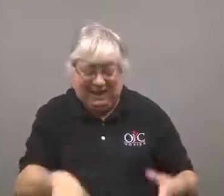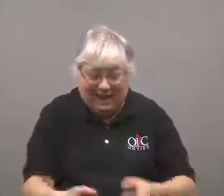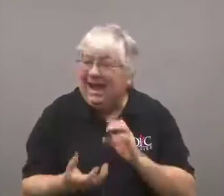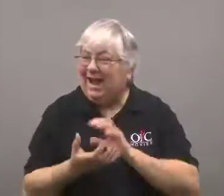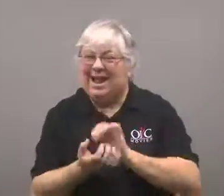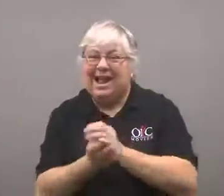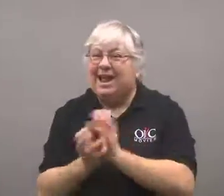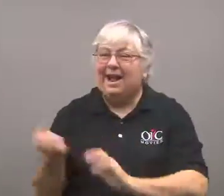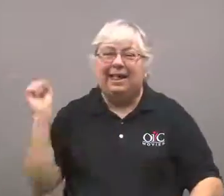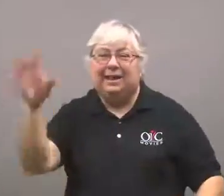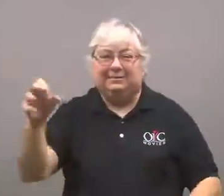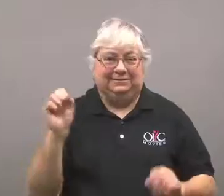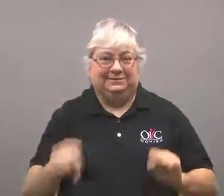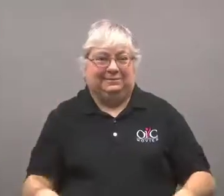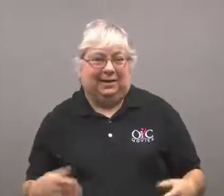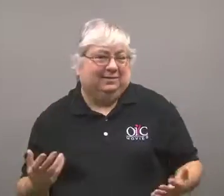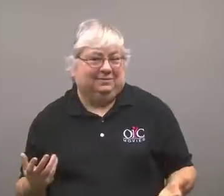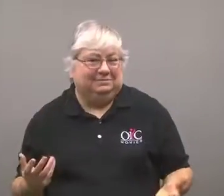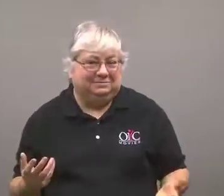You can open it up and make snowballs to toss around.